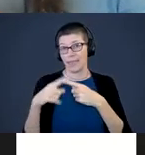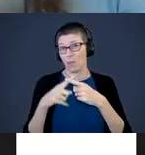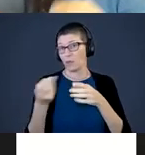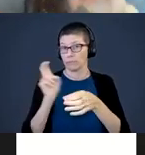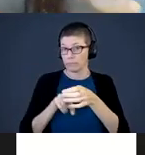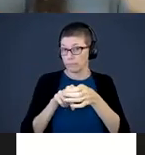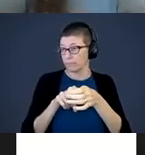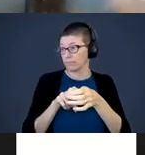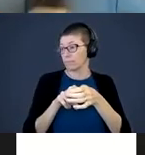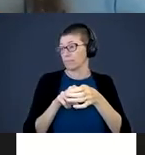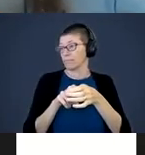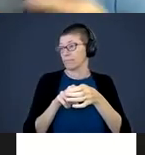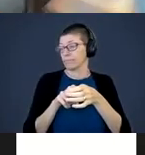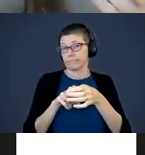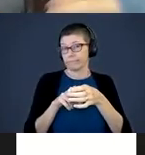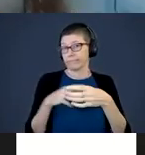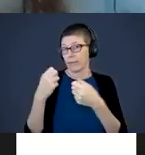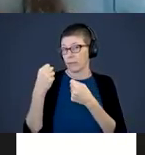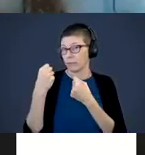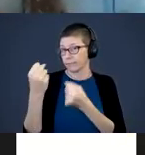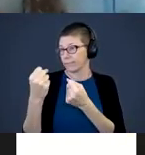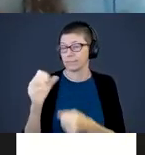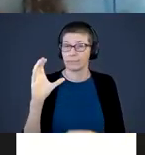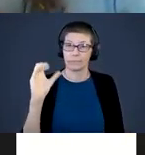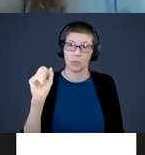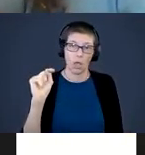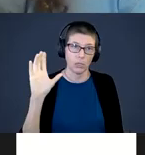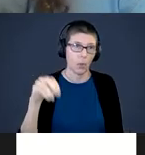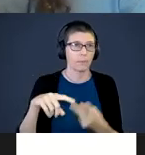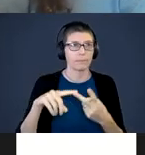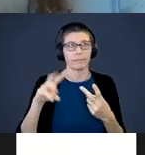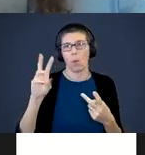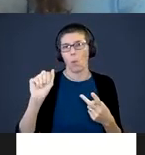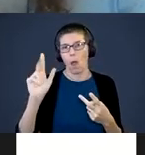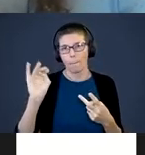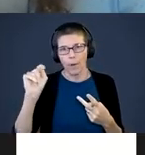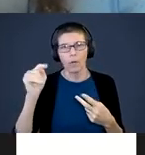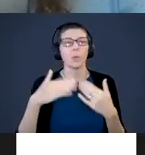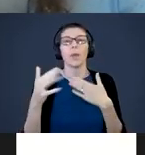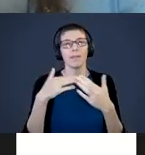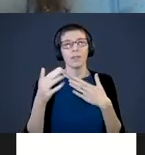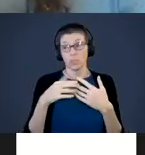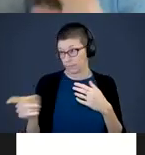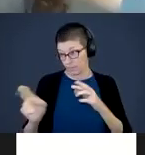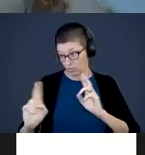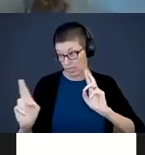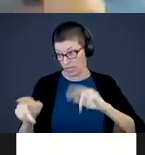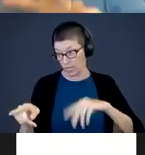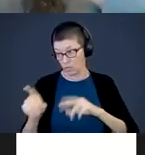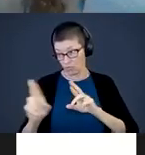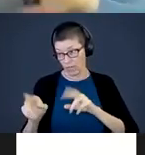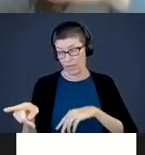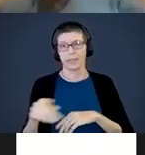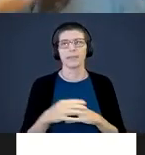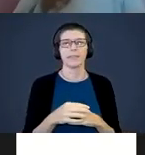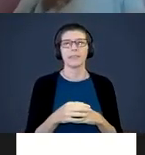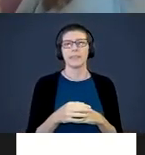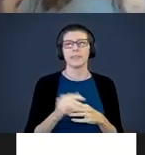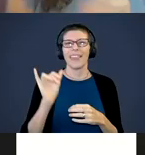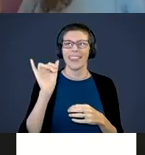and we going to Costco or Walmart. So get ready." This kind of talking to your baby throughout